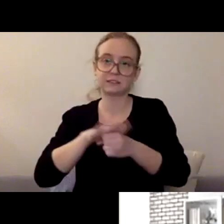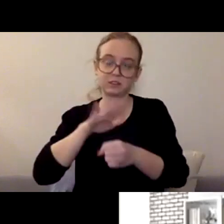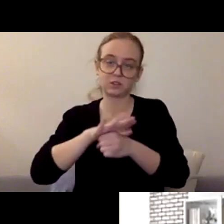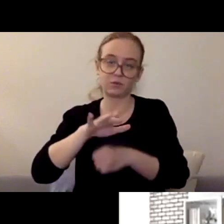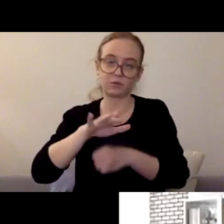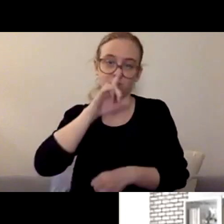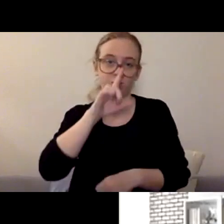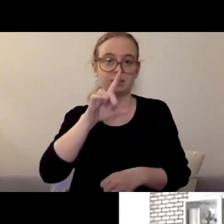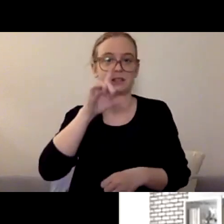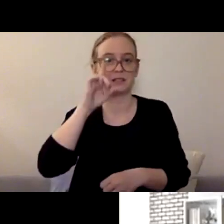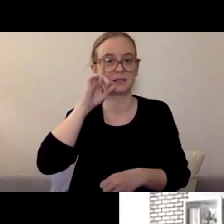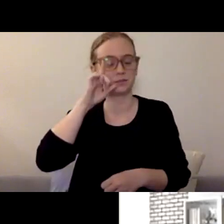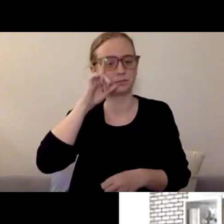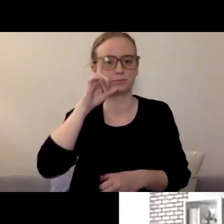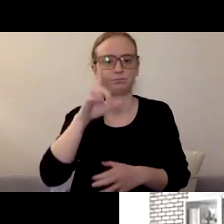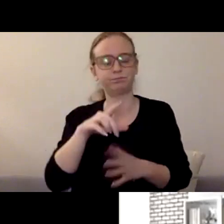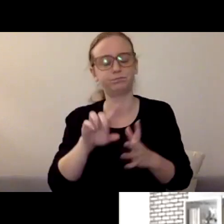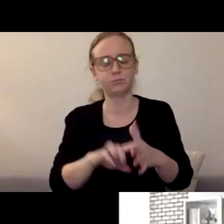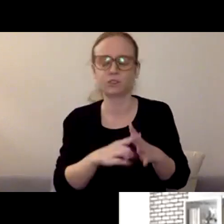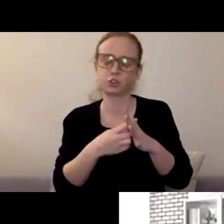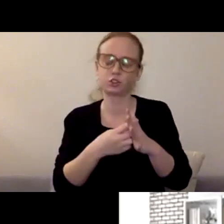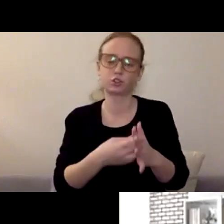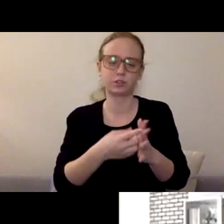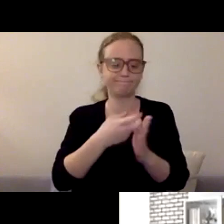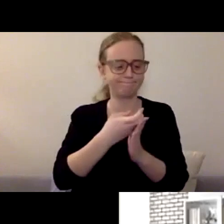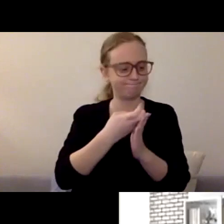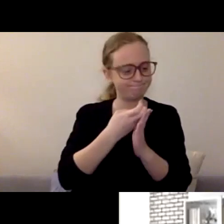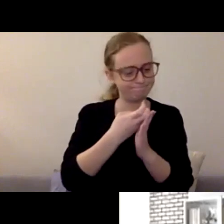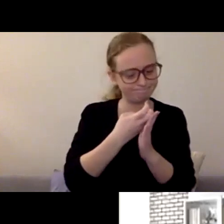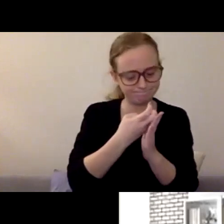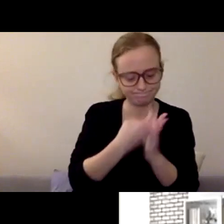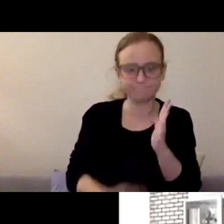and then pave the way for maybe a really rich conversation.